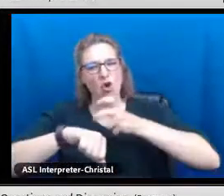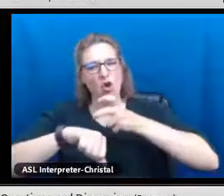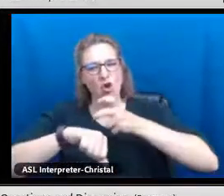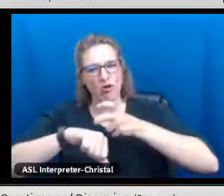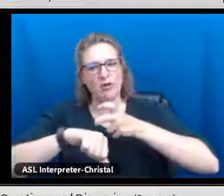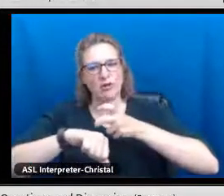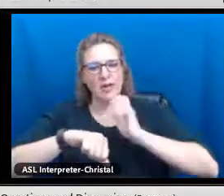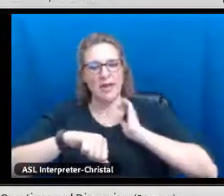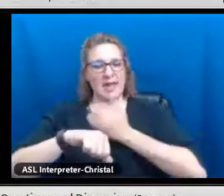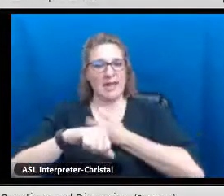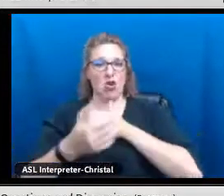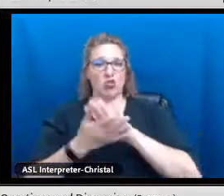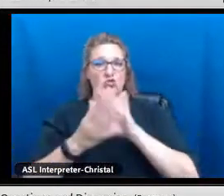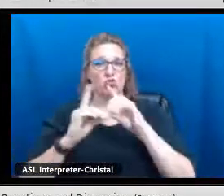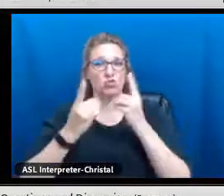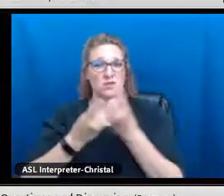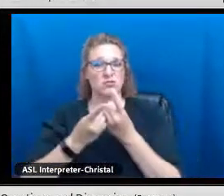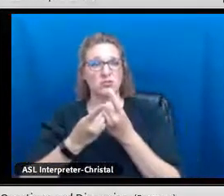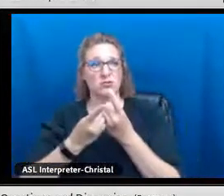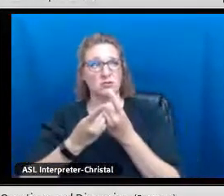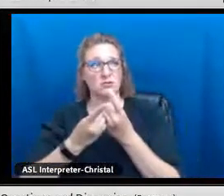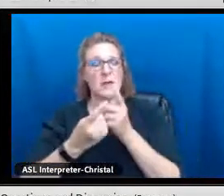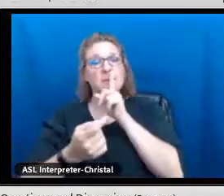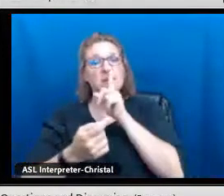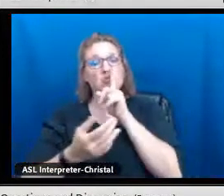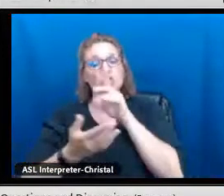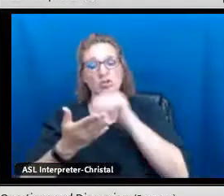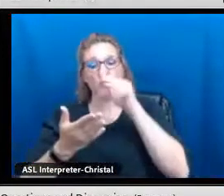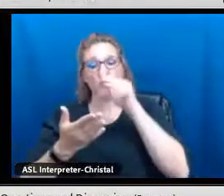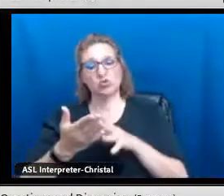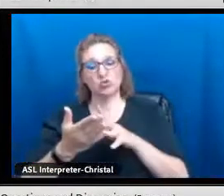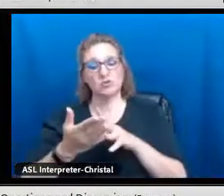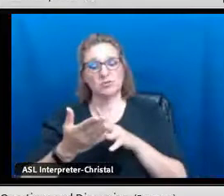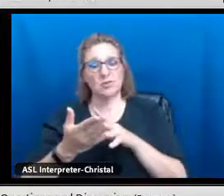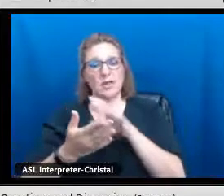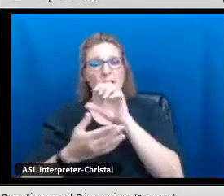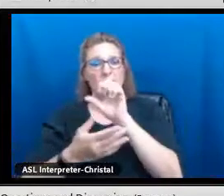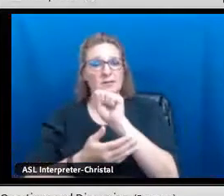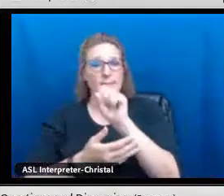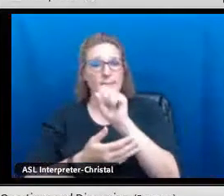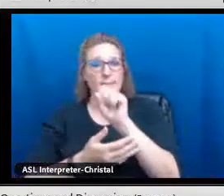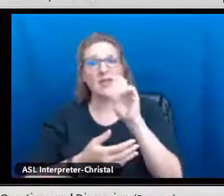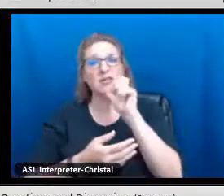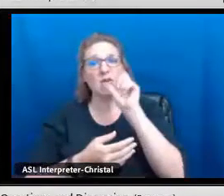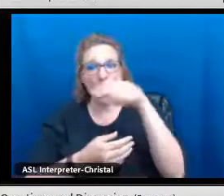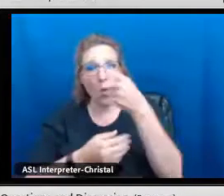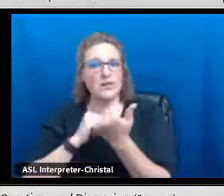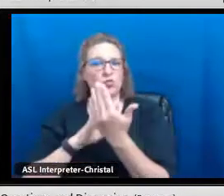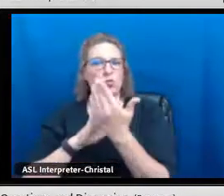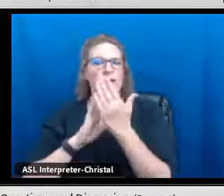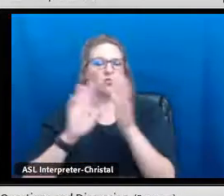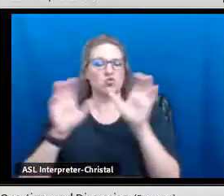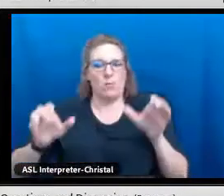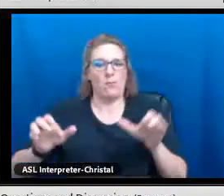I love what Tracey was saying and we really try hard in our district to make sure that